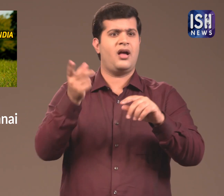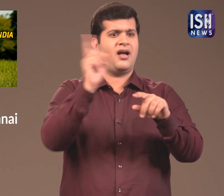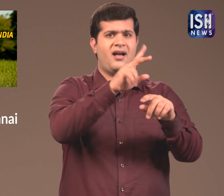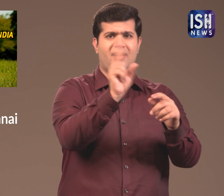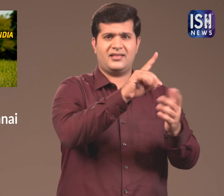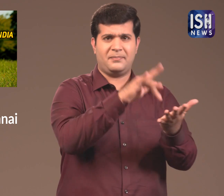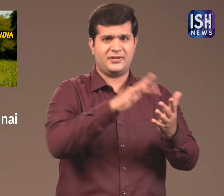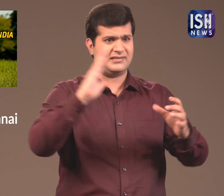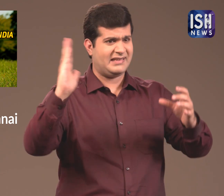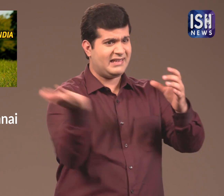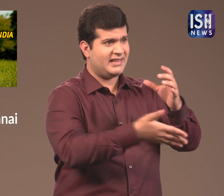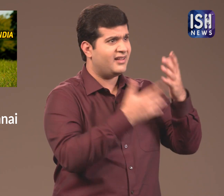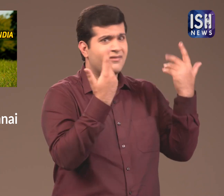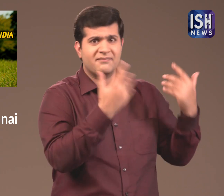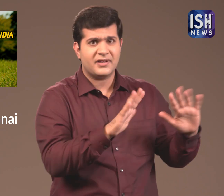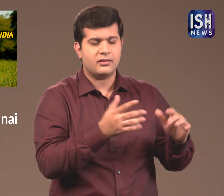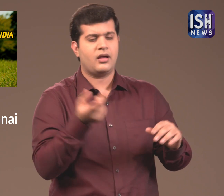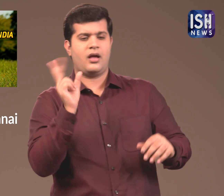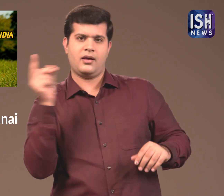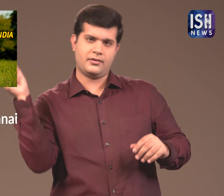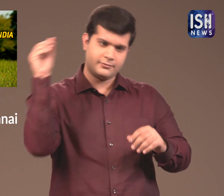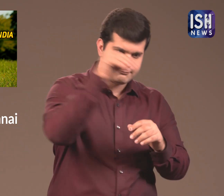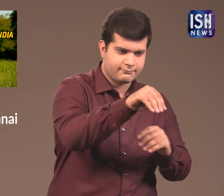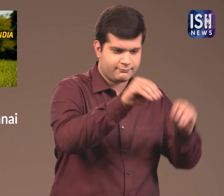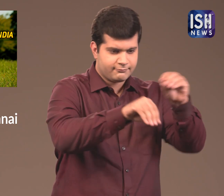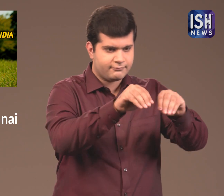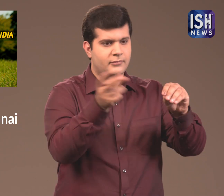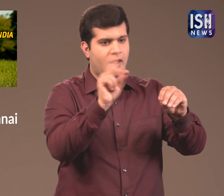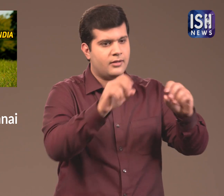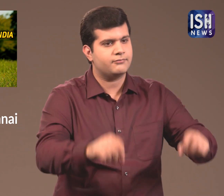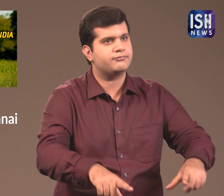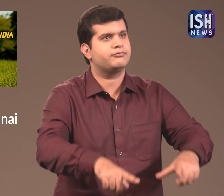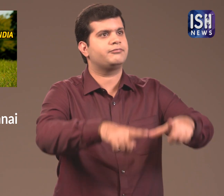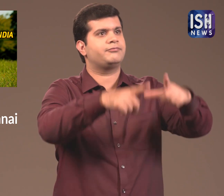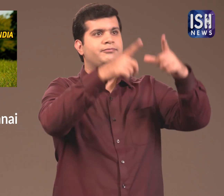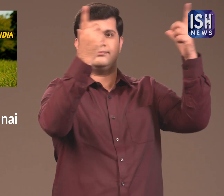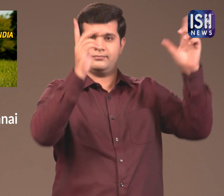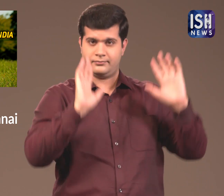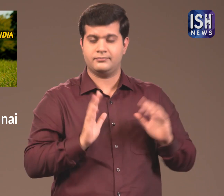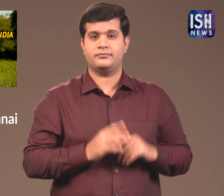If the trees are cut in a spot, they will go and plant more trees there.